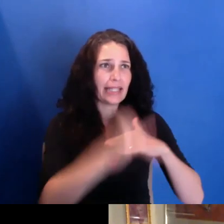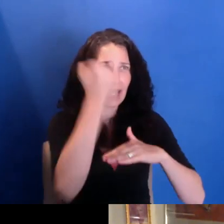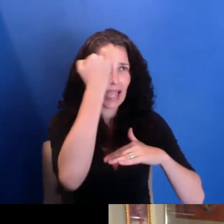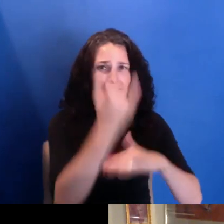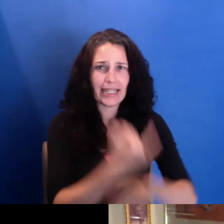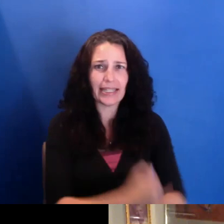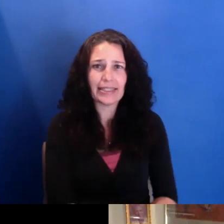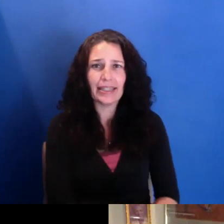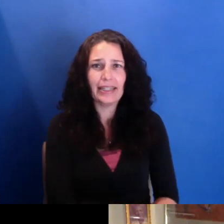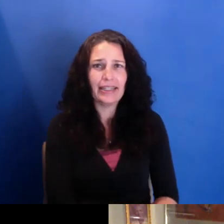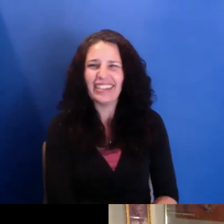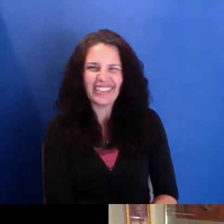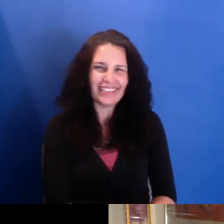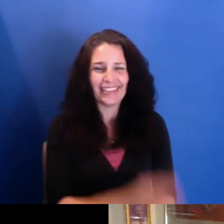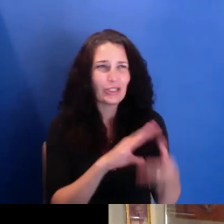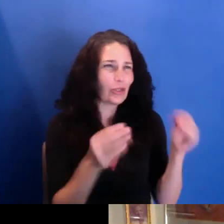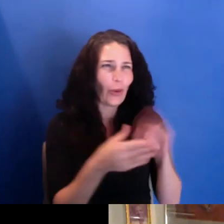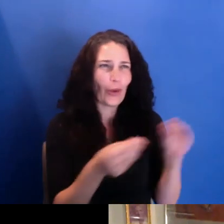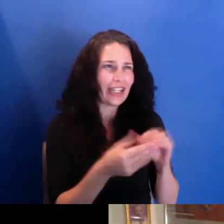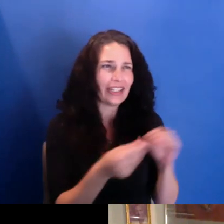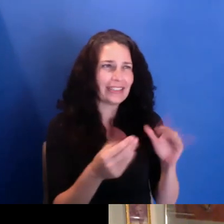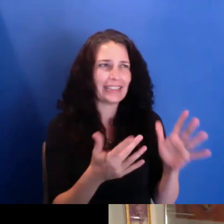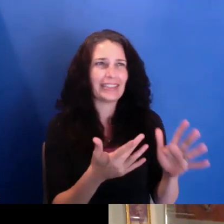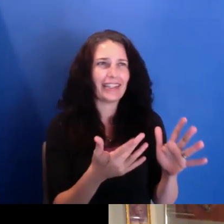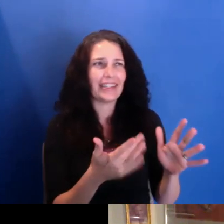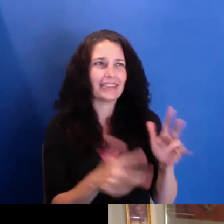And just wanting to--